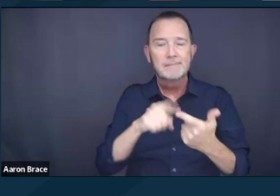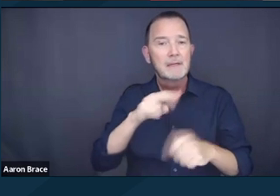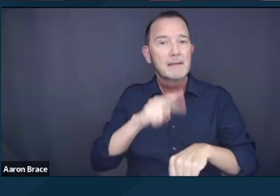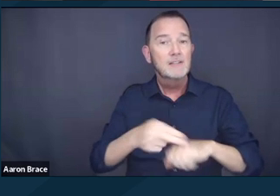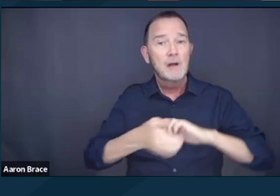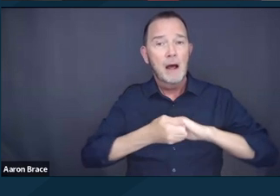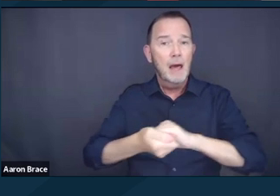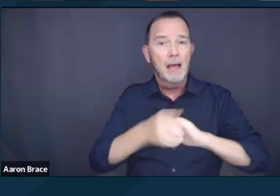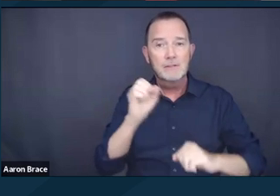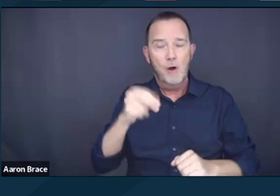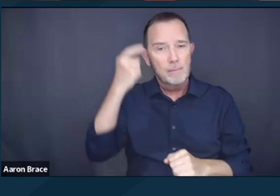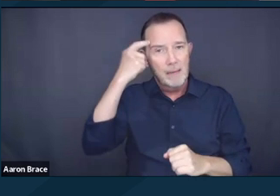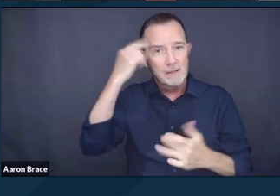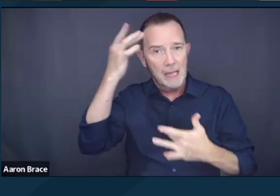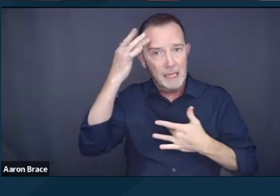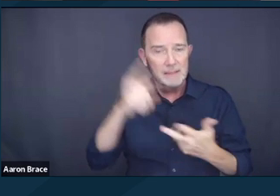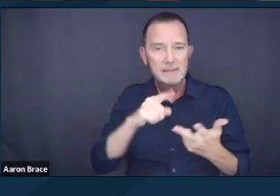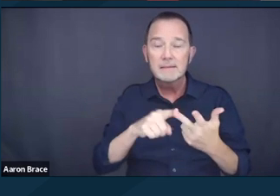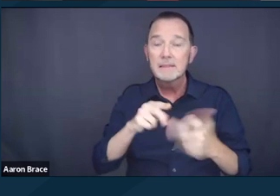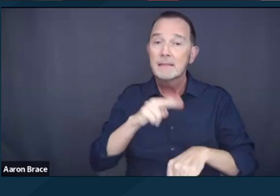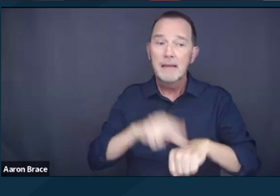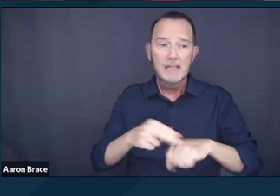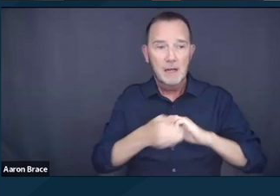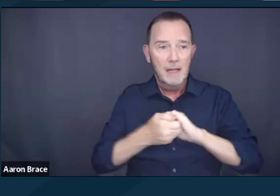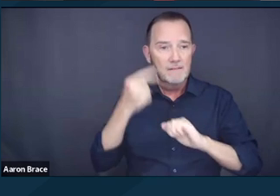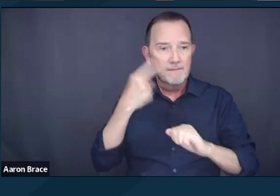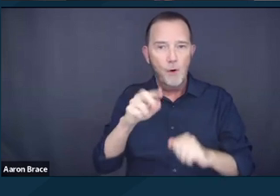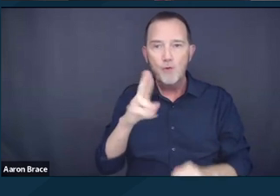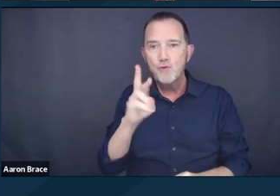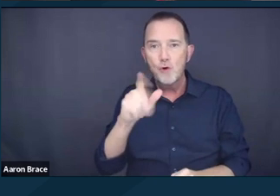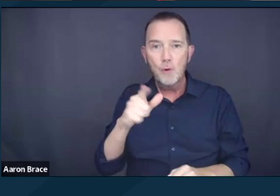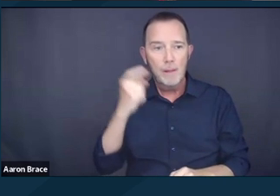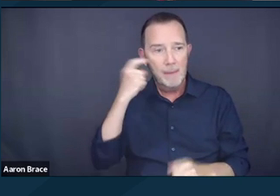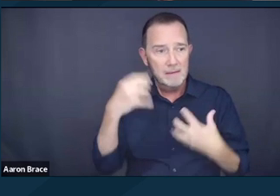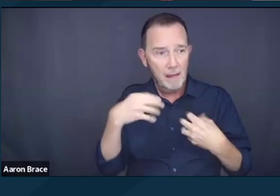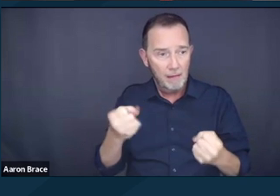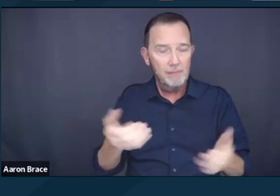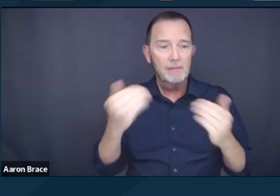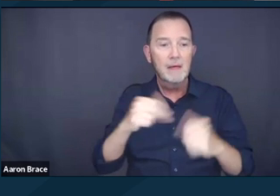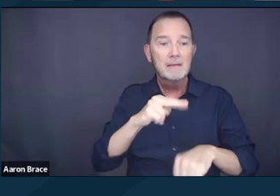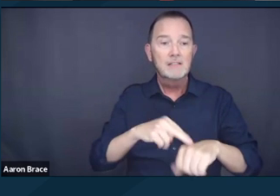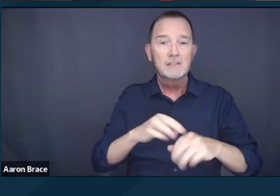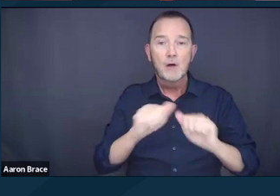the National Association for Rural Mental Health, and the National Association of Social Workers.